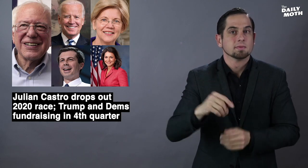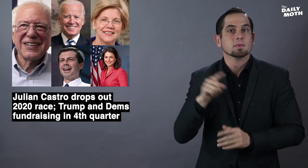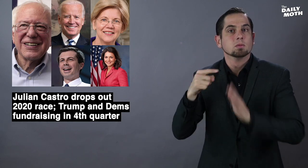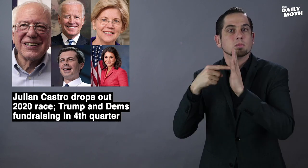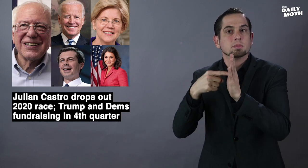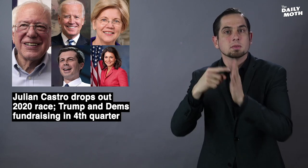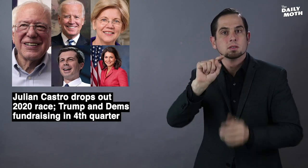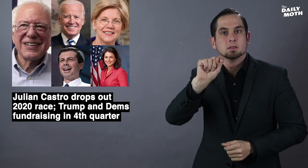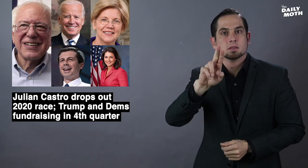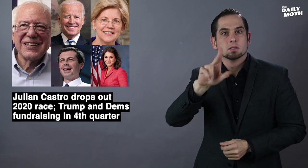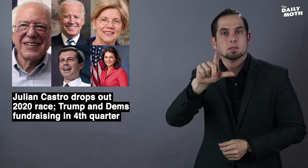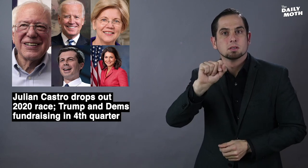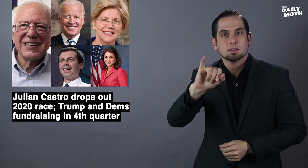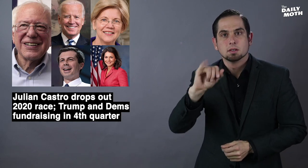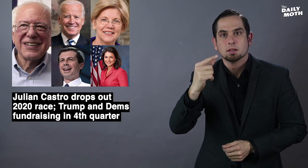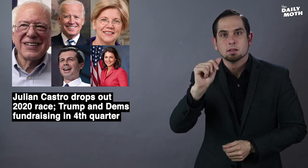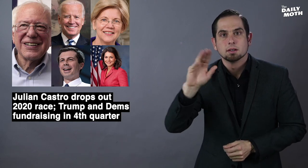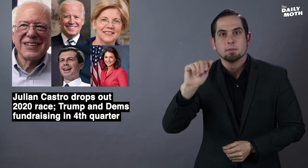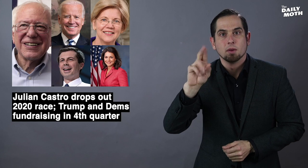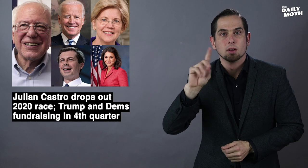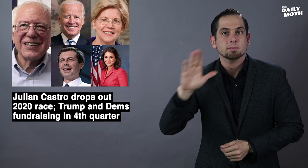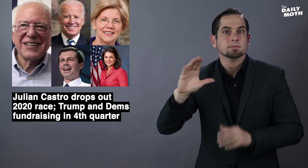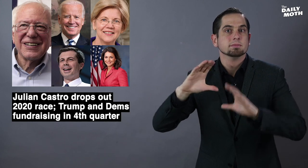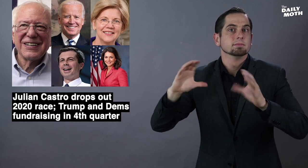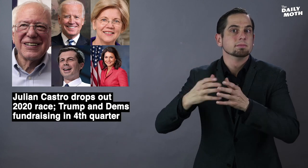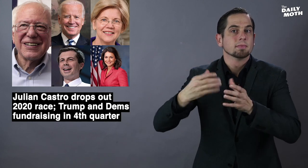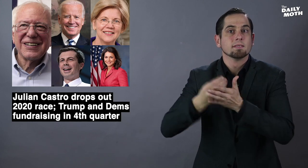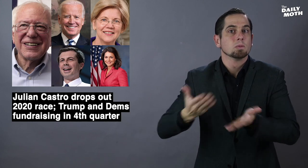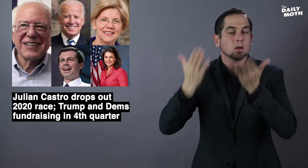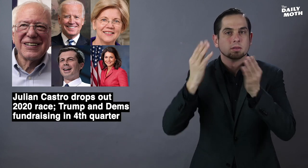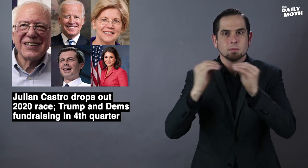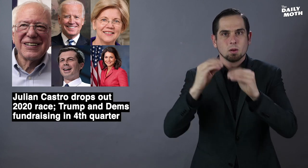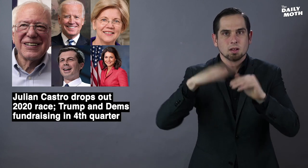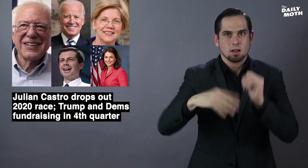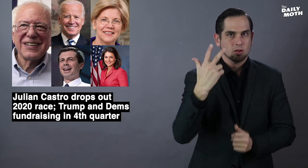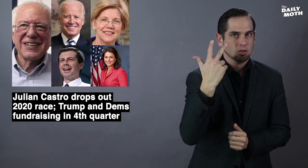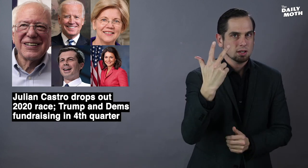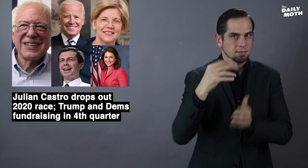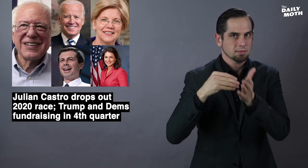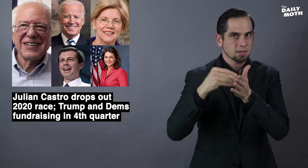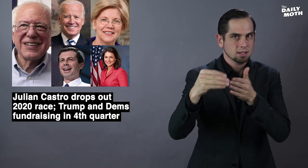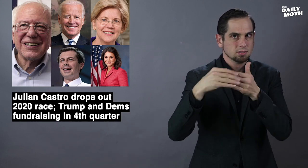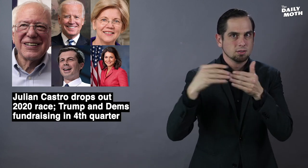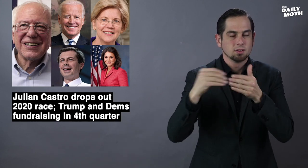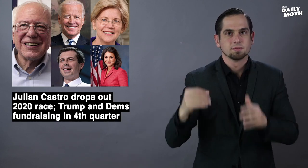Rep. Tulsi Gabbard's campaign raised more than $3 million.